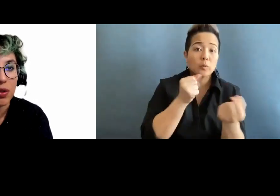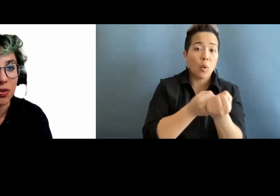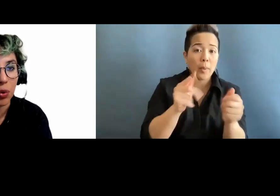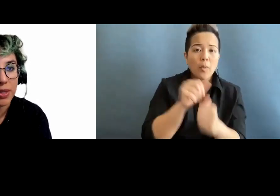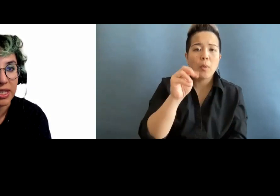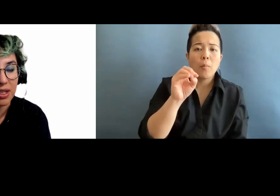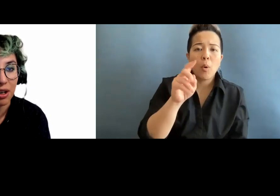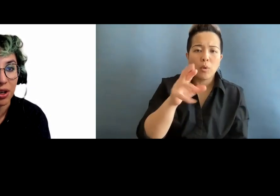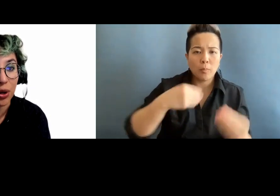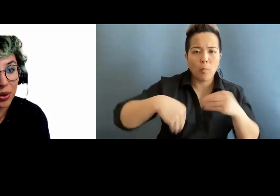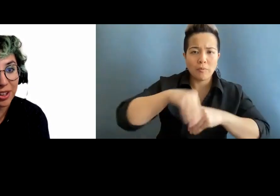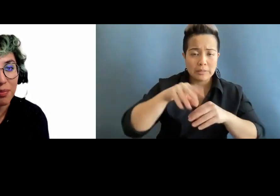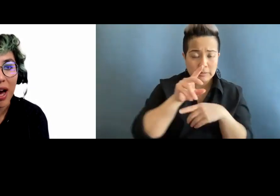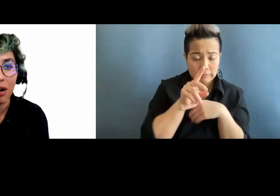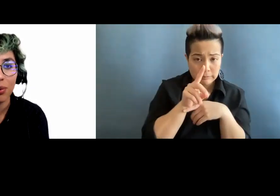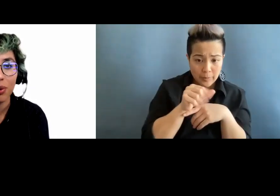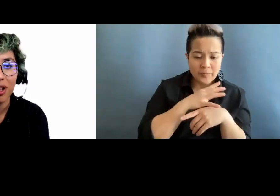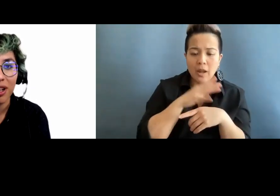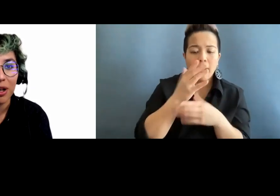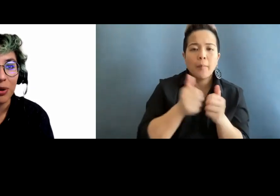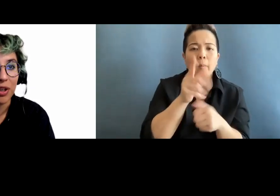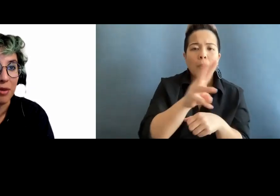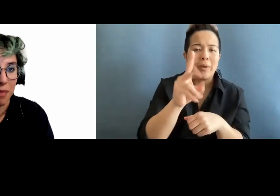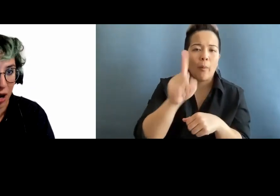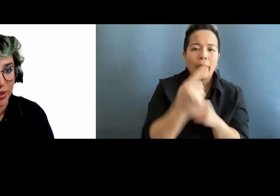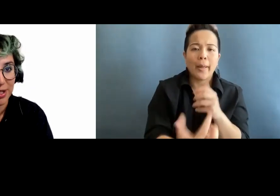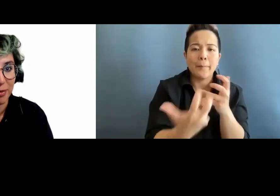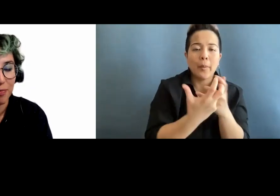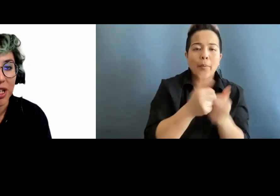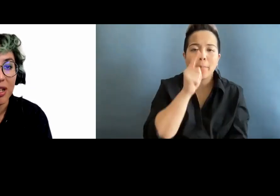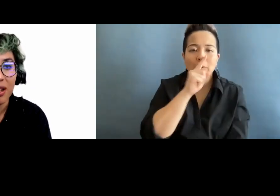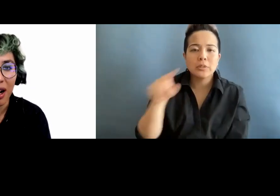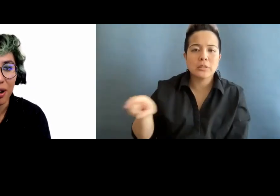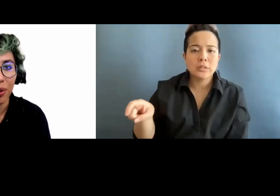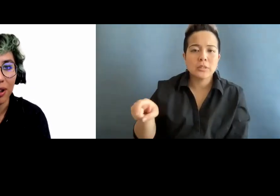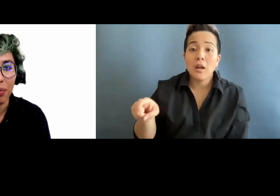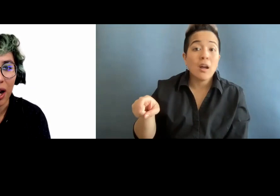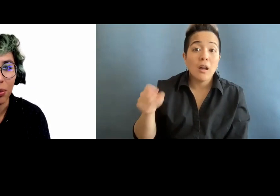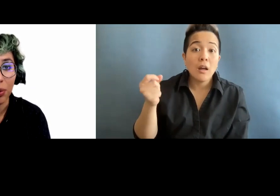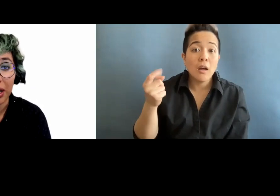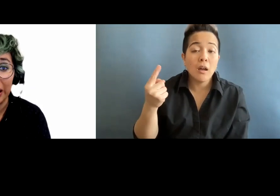of the websites are only compatible with a mouse, but not only compatible with a